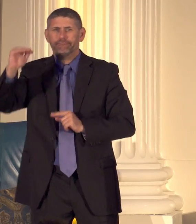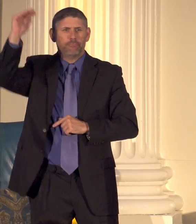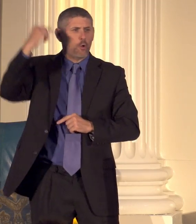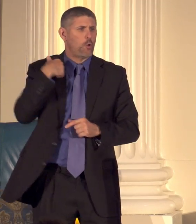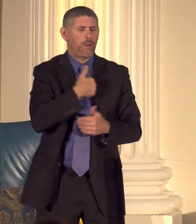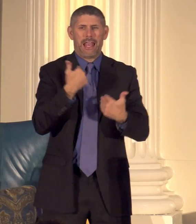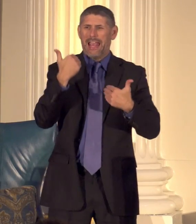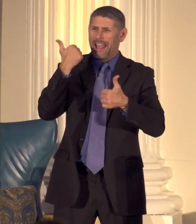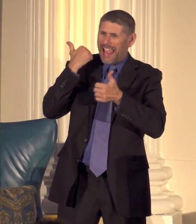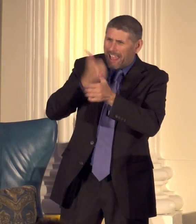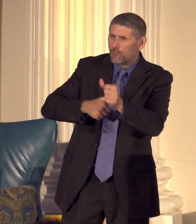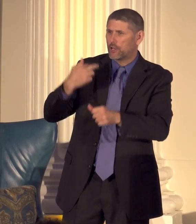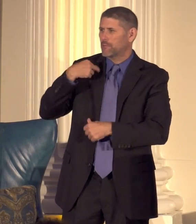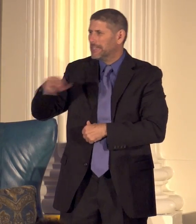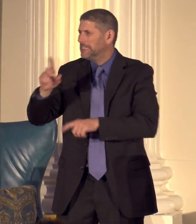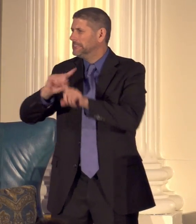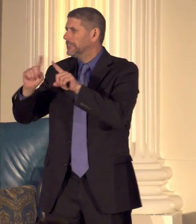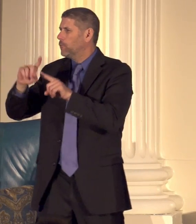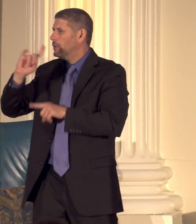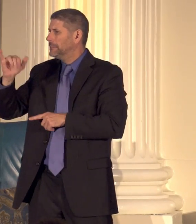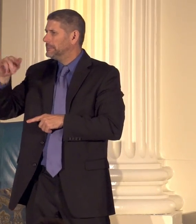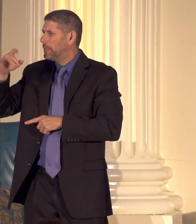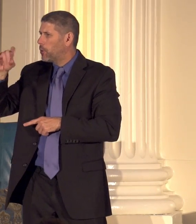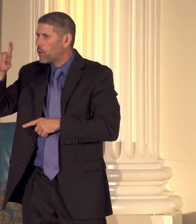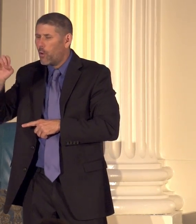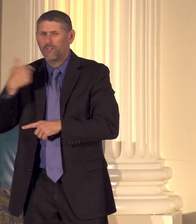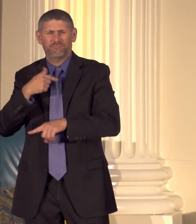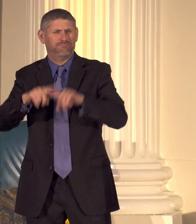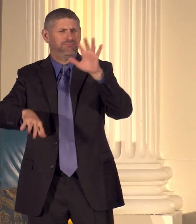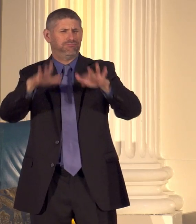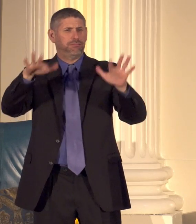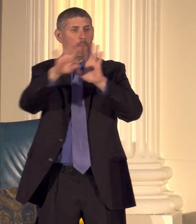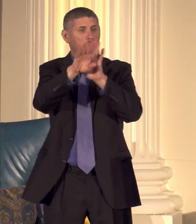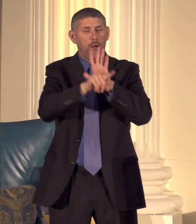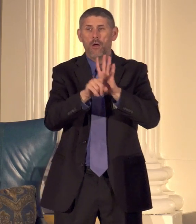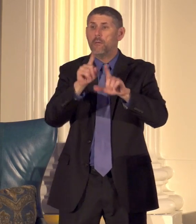code we have just such a diverse amount of background but we have so much in